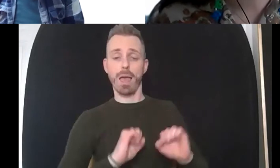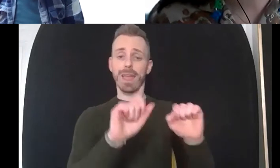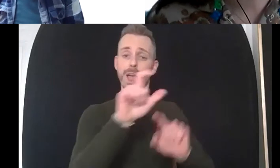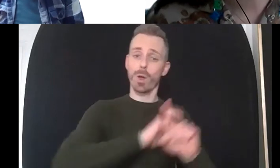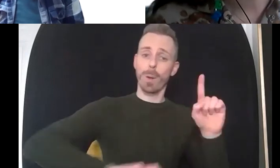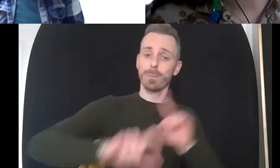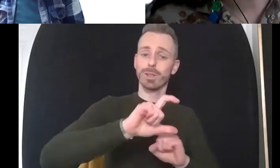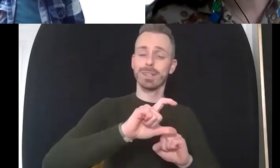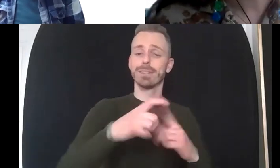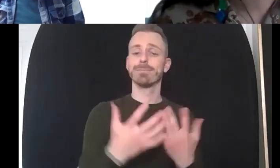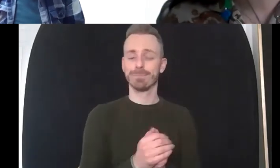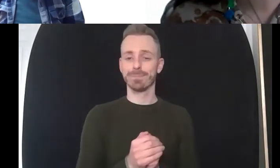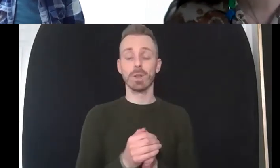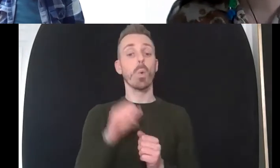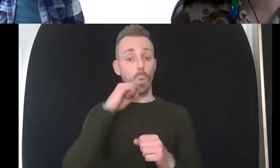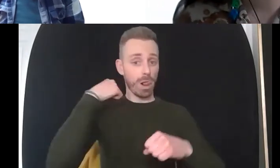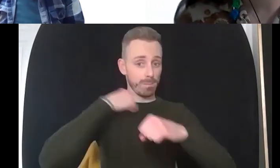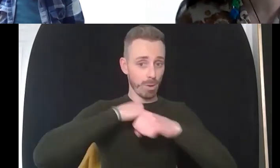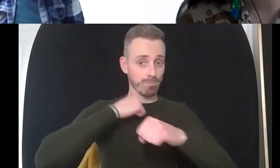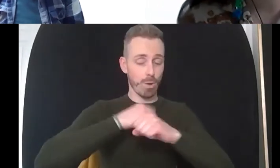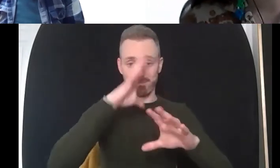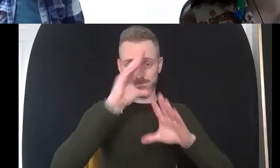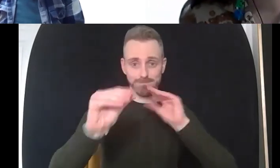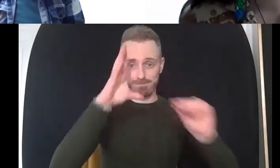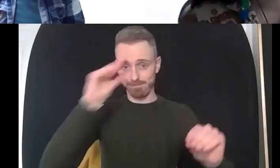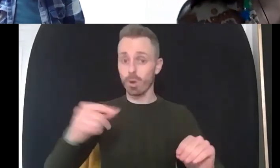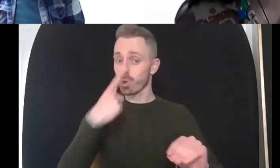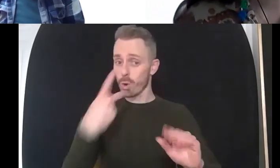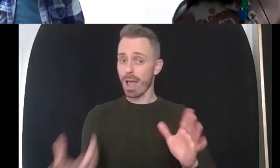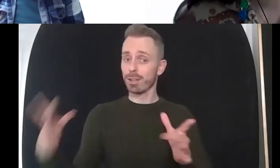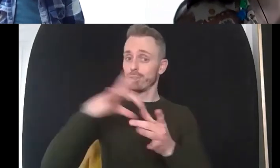promo material around that and you'll be able to sign up again if you want to all right thank you